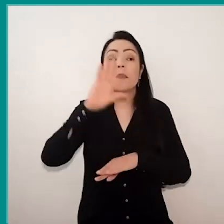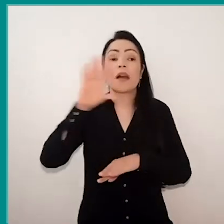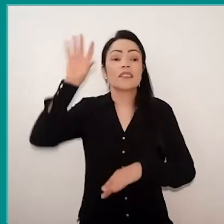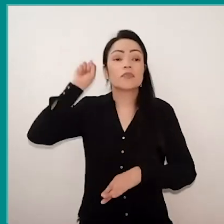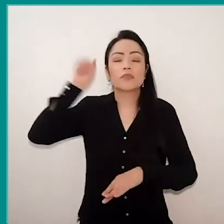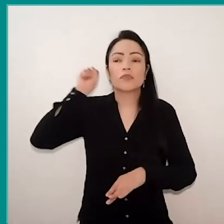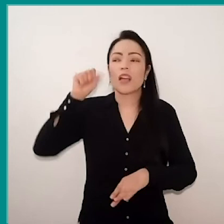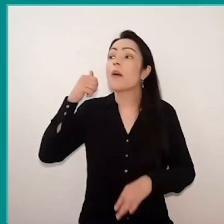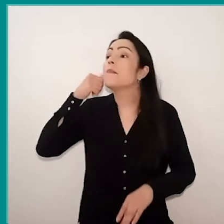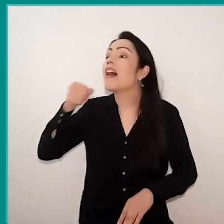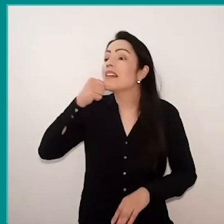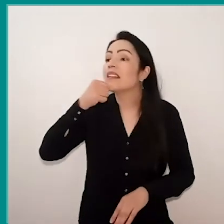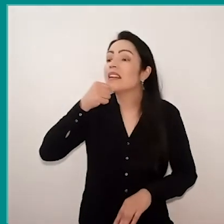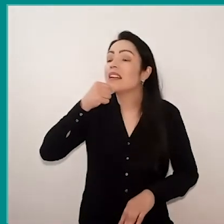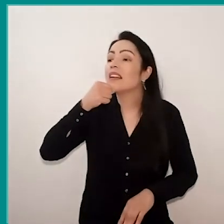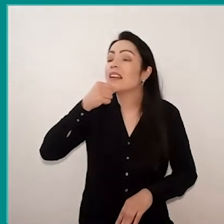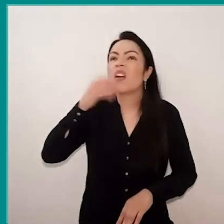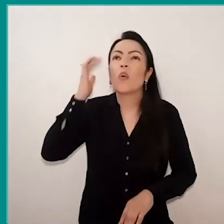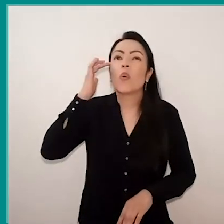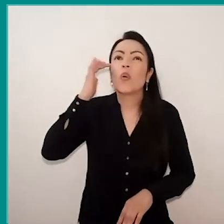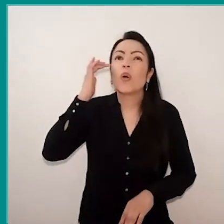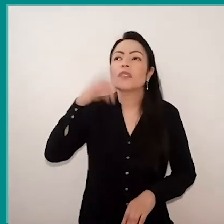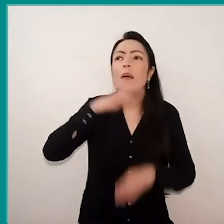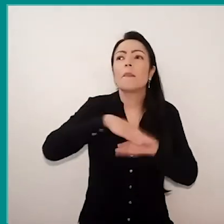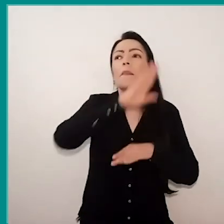“Mother, I think that I learn more at school than on the computer."